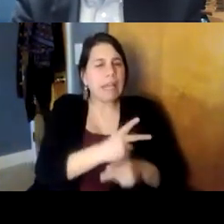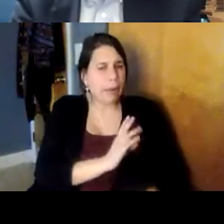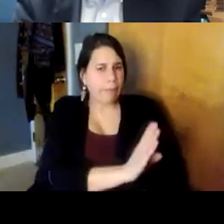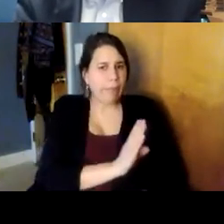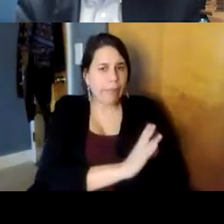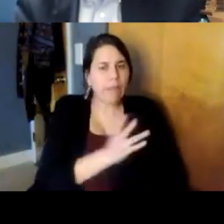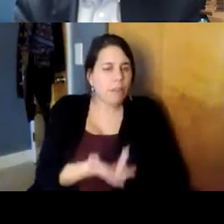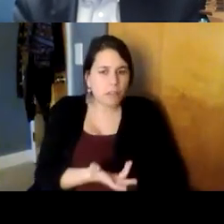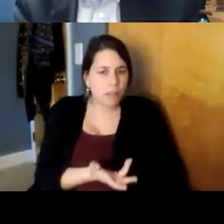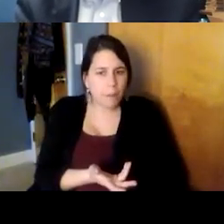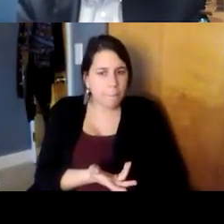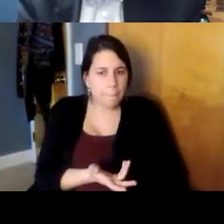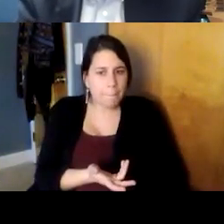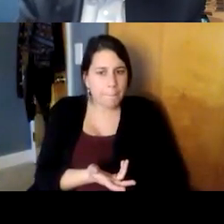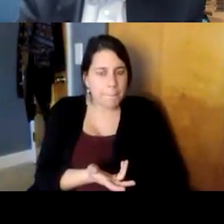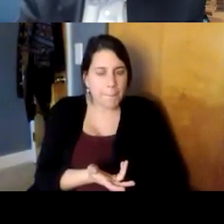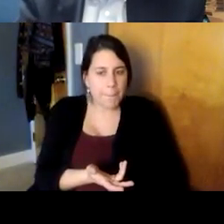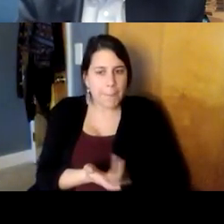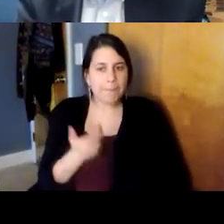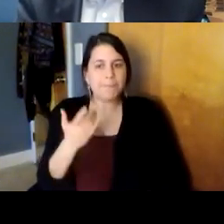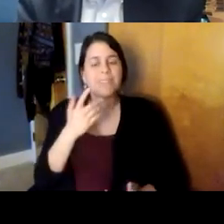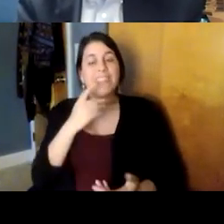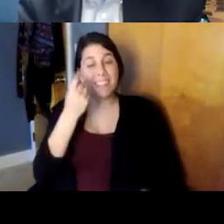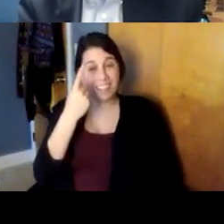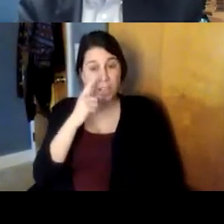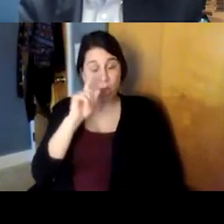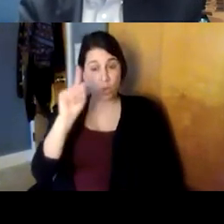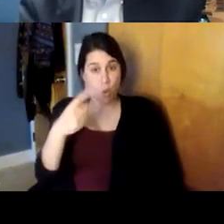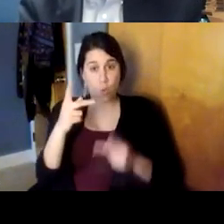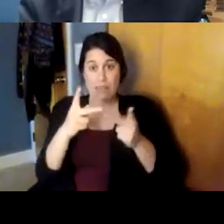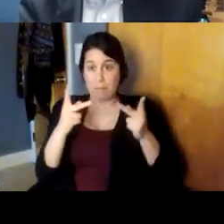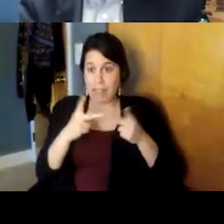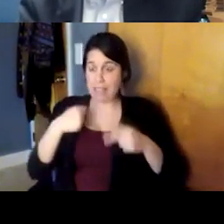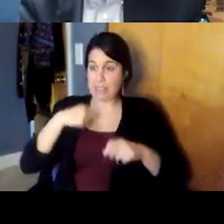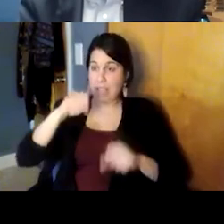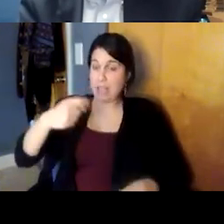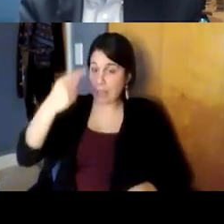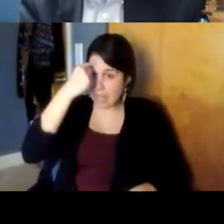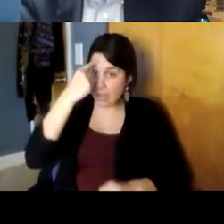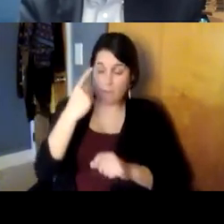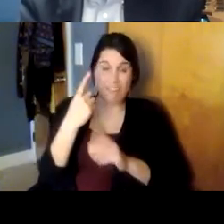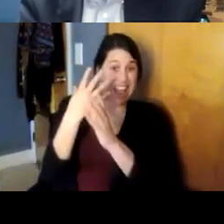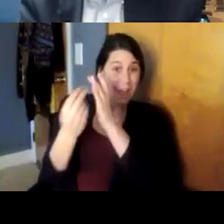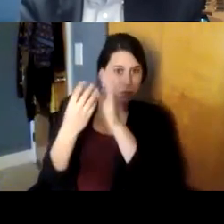of an institution which is the only place i can think of even though it's not even present now